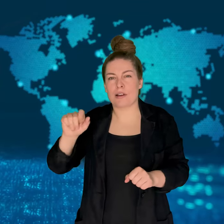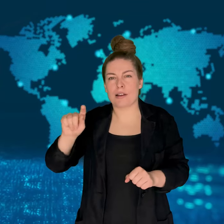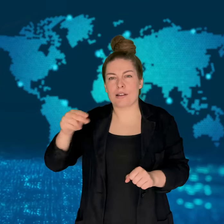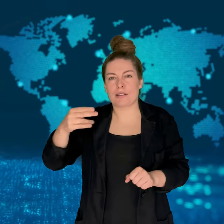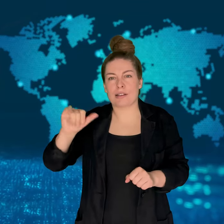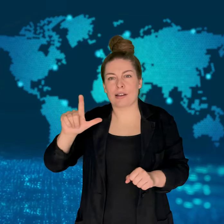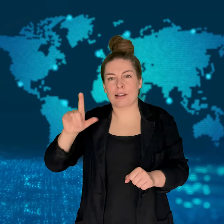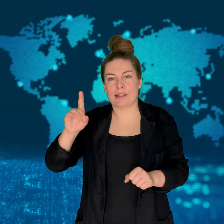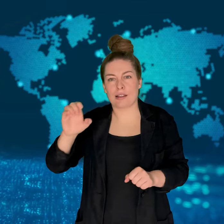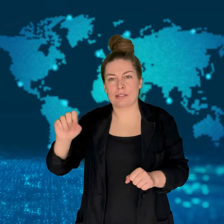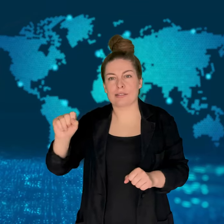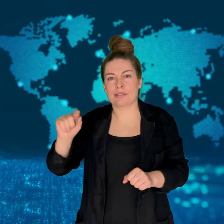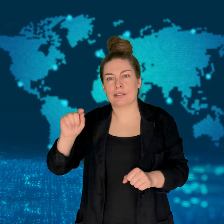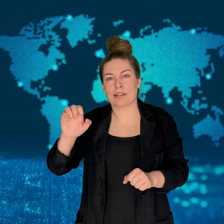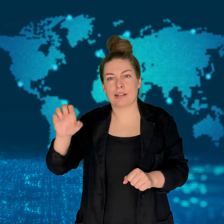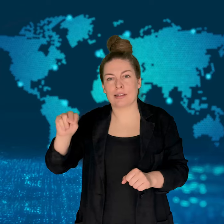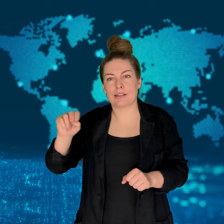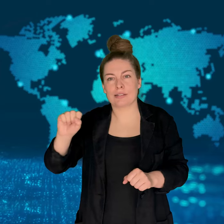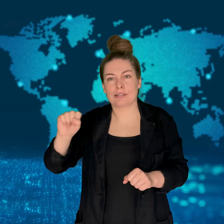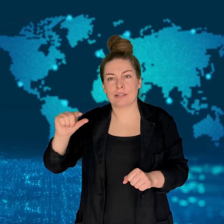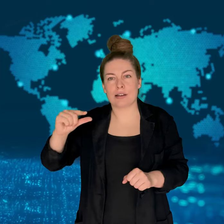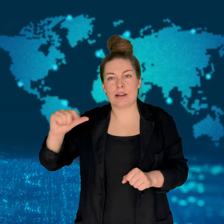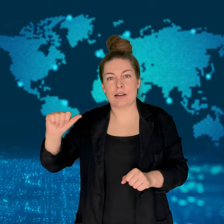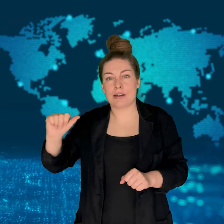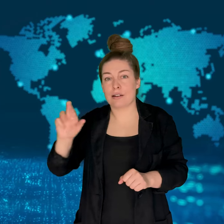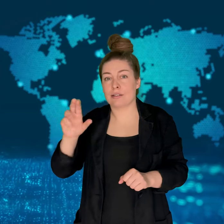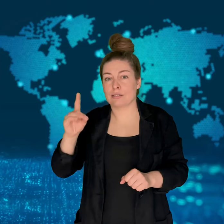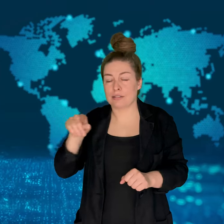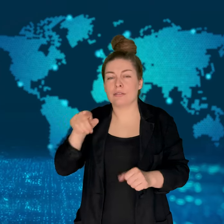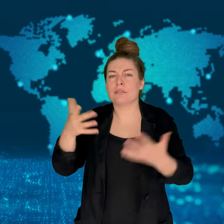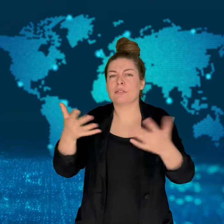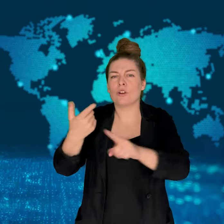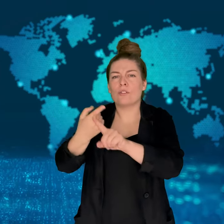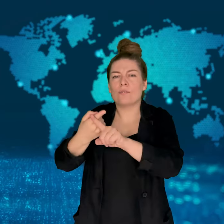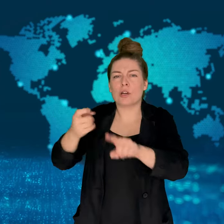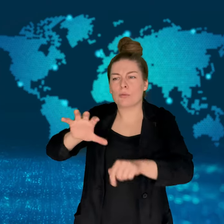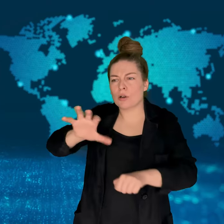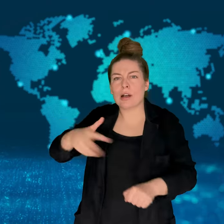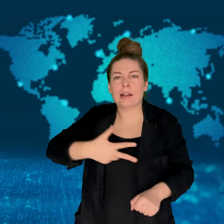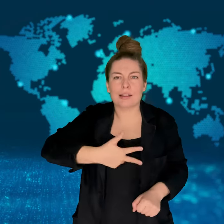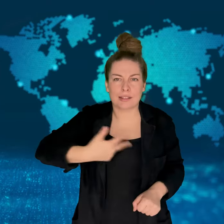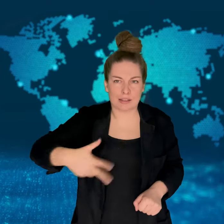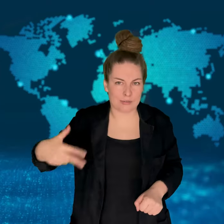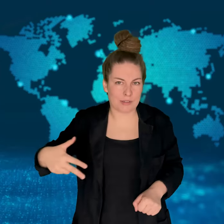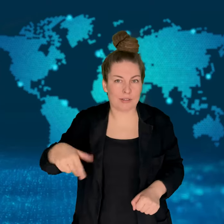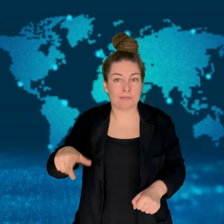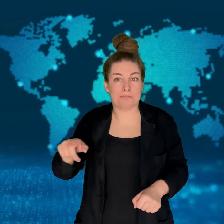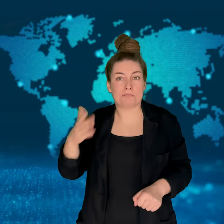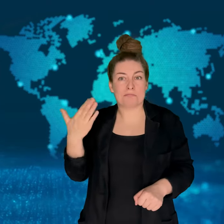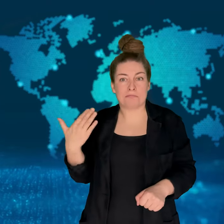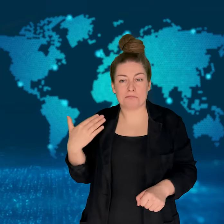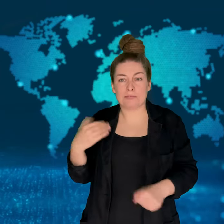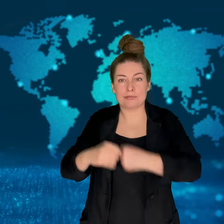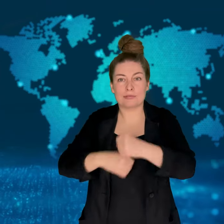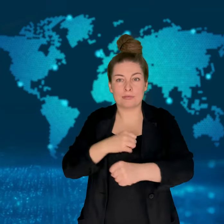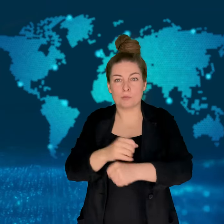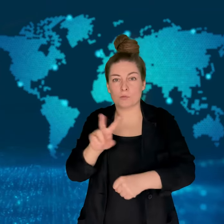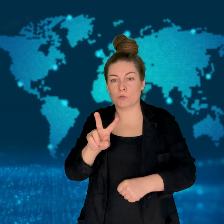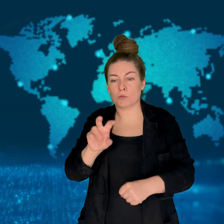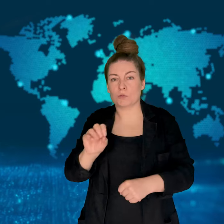The record female climber was Ida Mathilde Steensgaard, from Denmark.